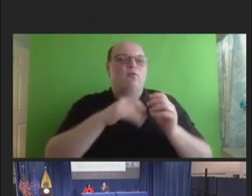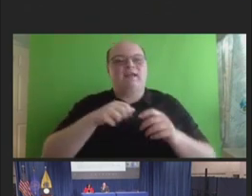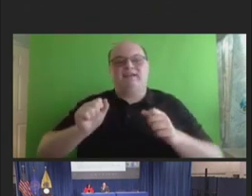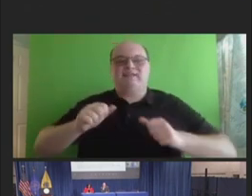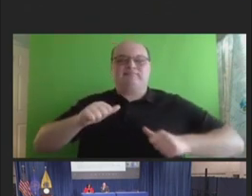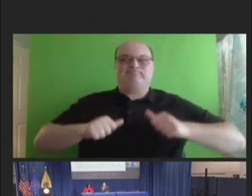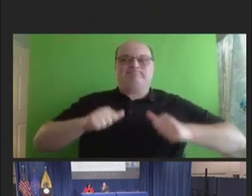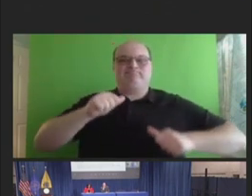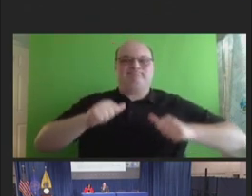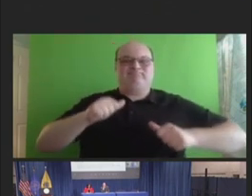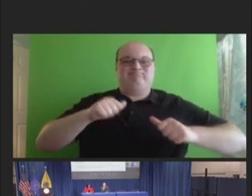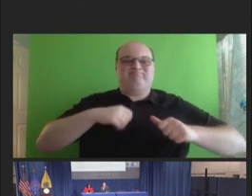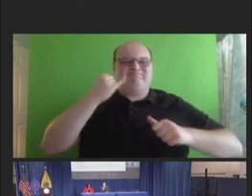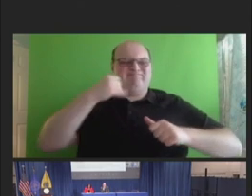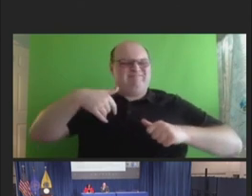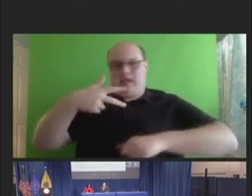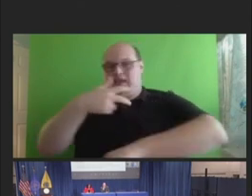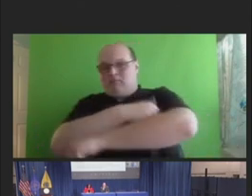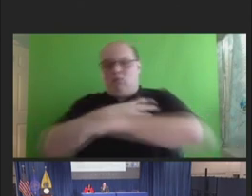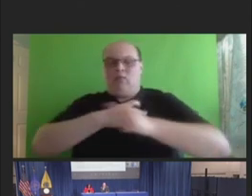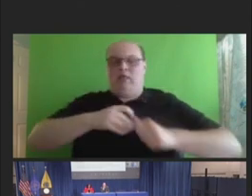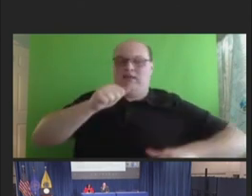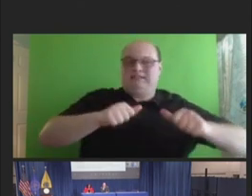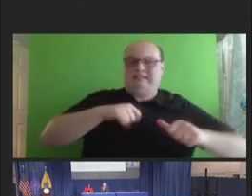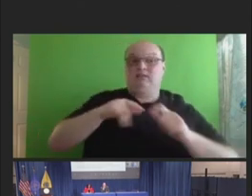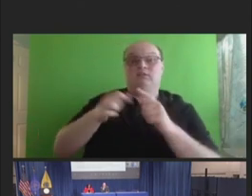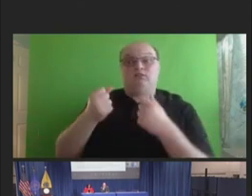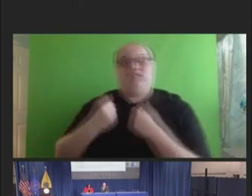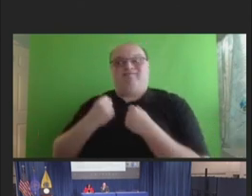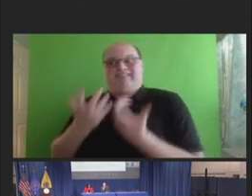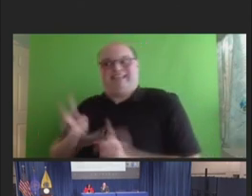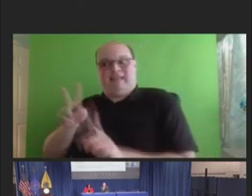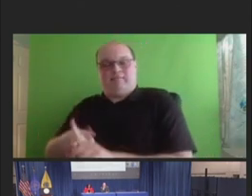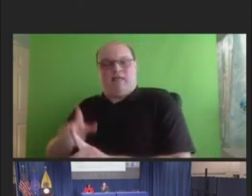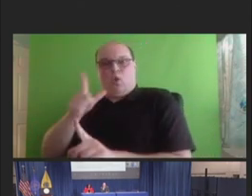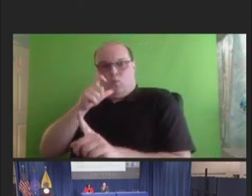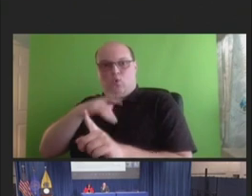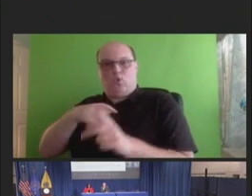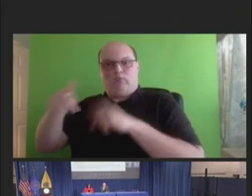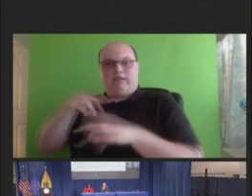And, really, vaccine fatigue applies specifically to individuals, I think, especially in the